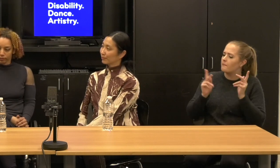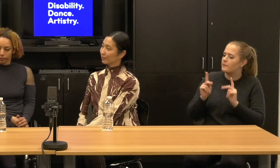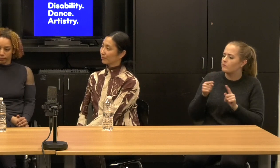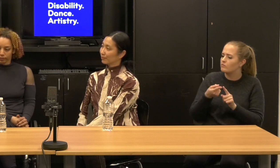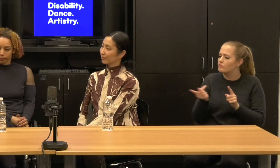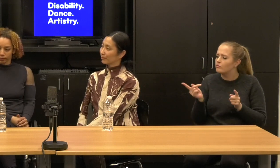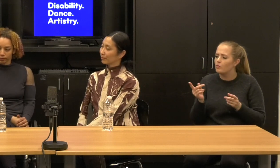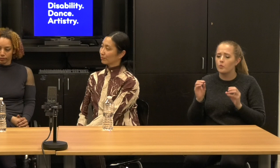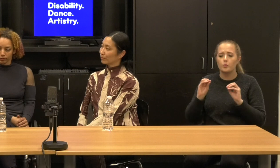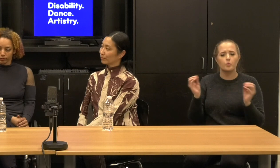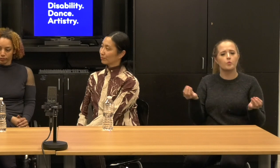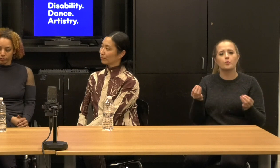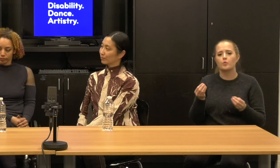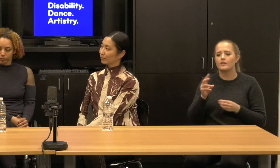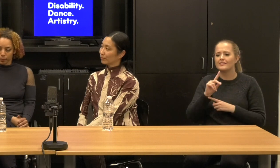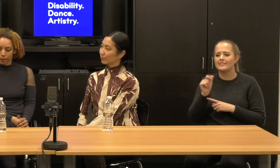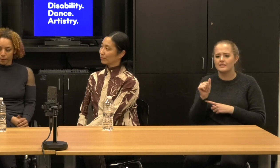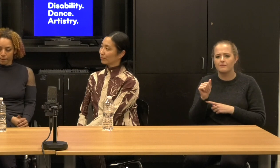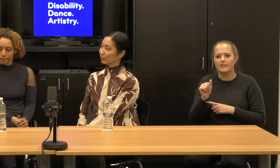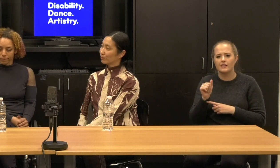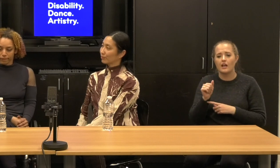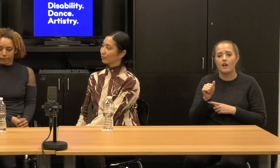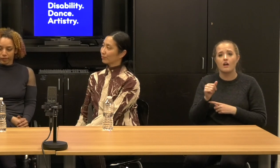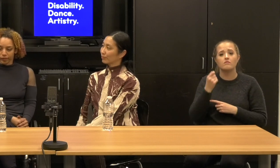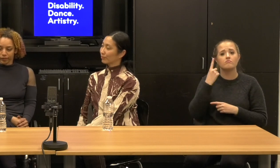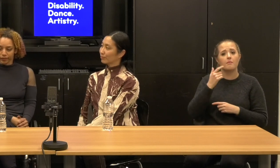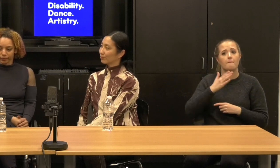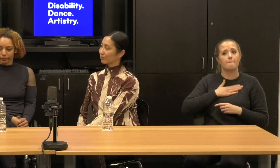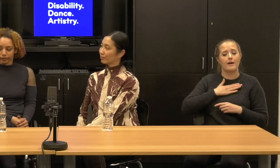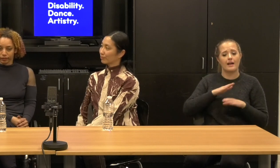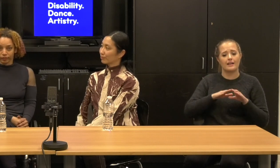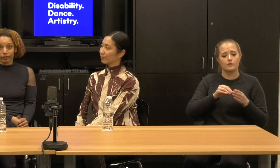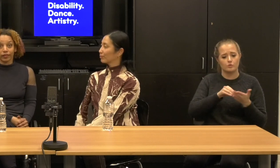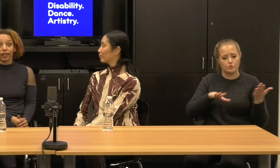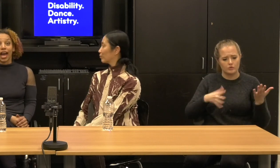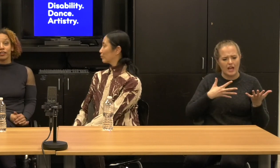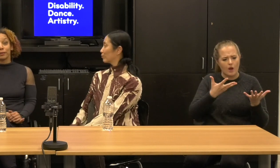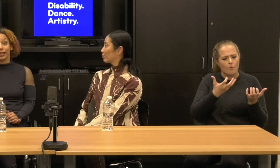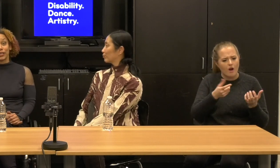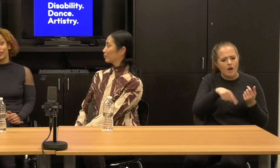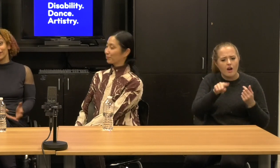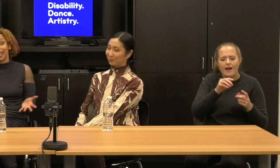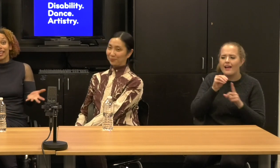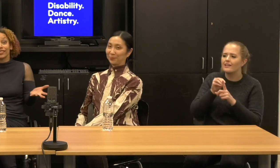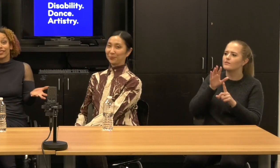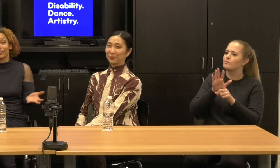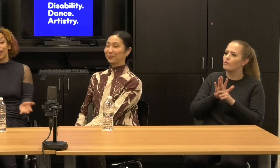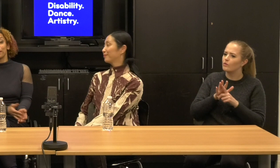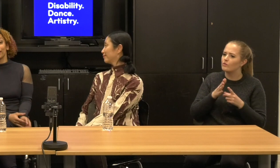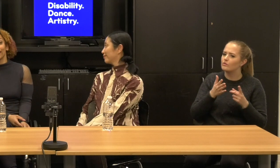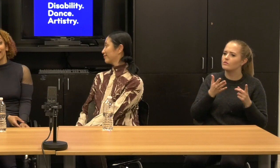She says, I want my students to be exposed to her dancing, thinking and experience. Hi Rebecca. Yes.